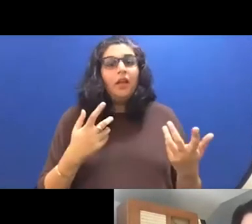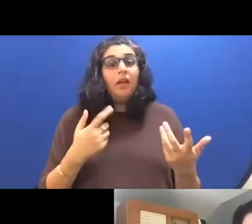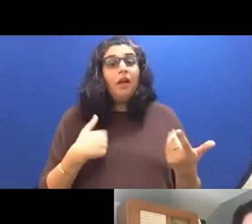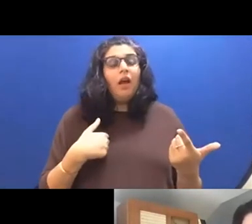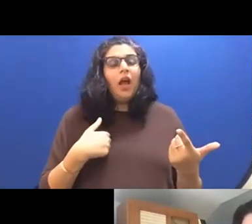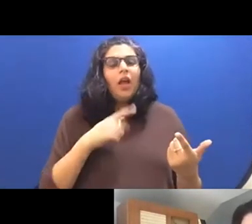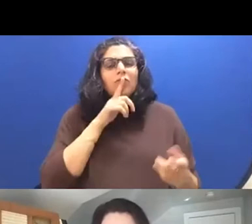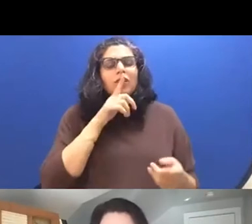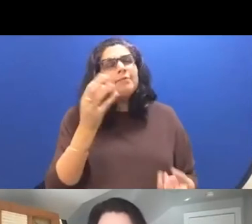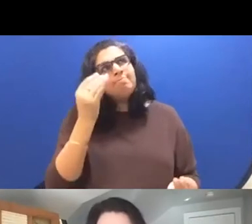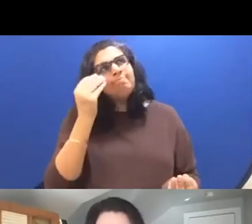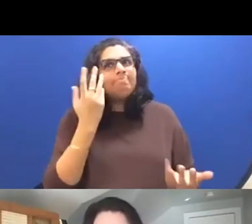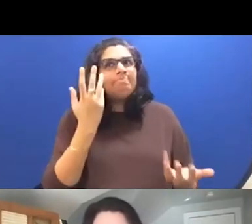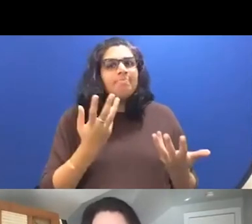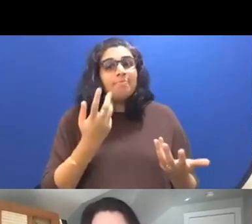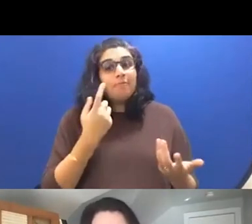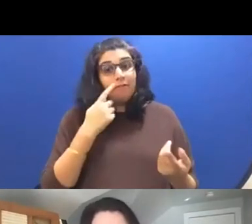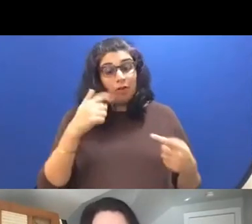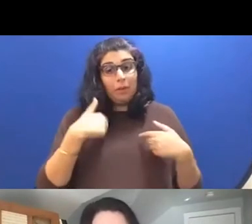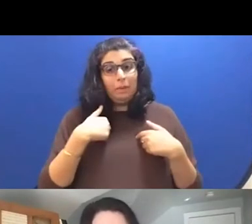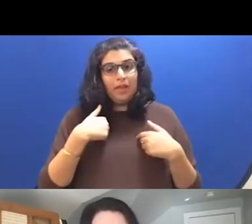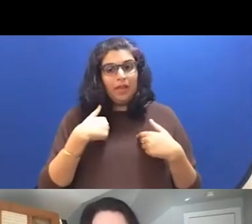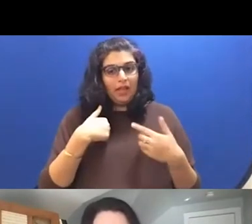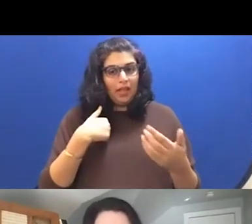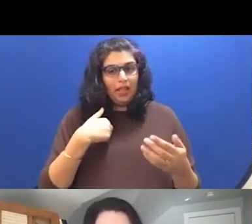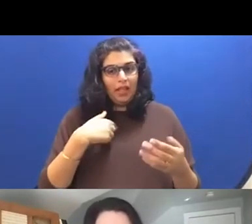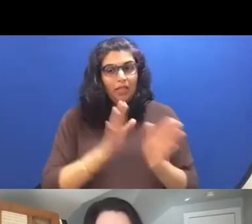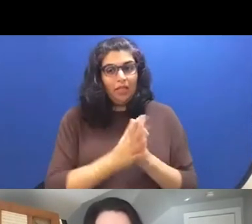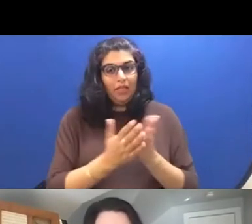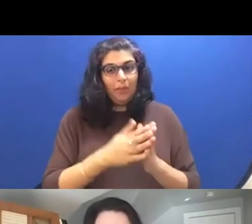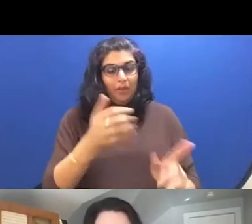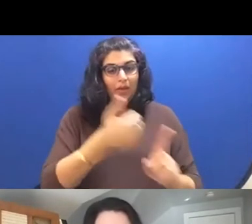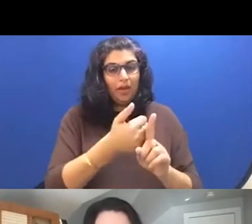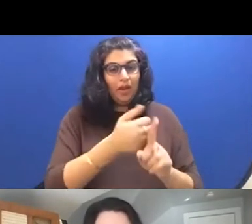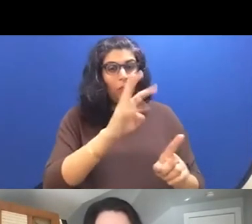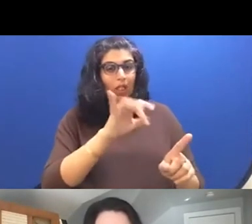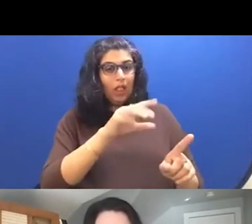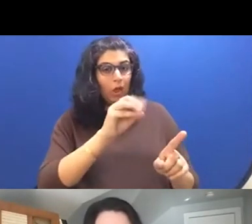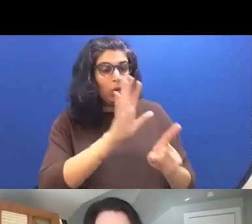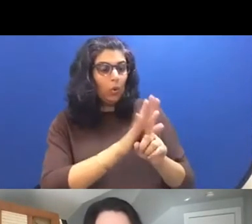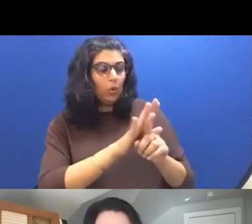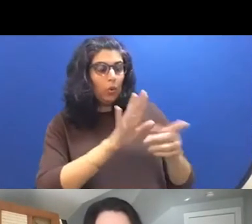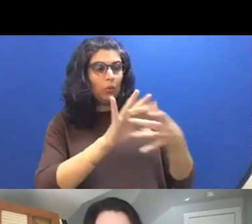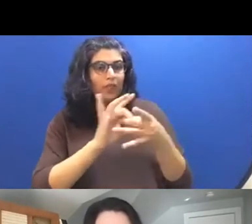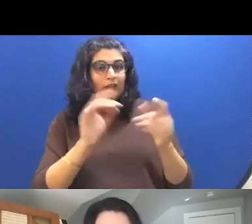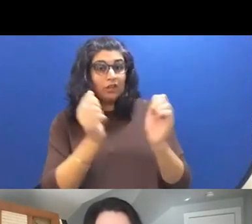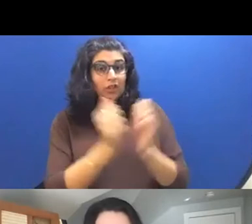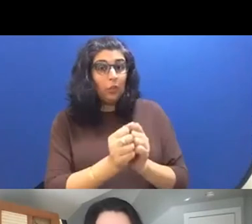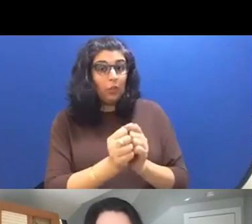for me, like the pulse of the book was well his relationship with her family. I thought